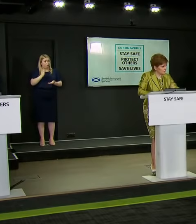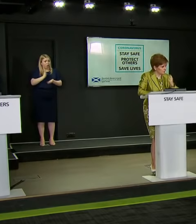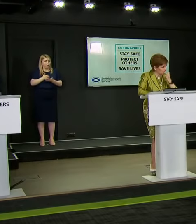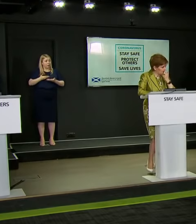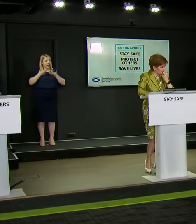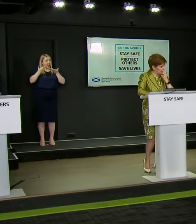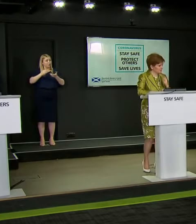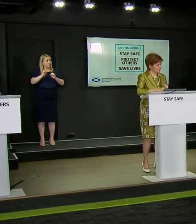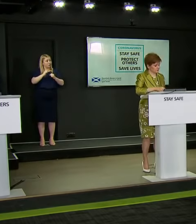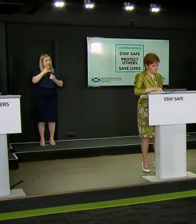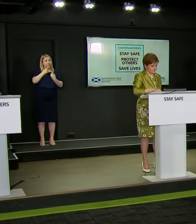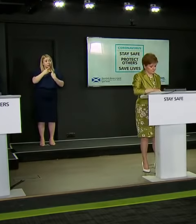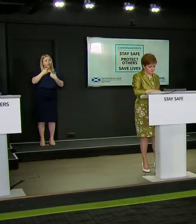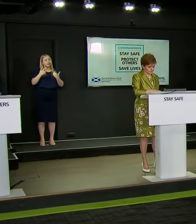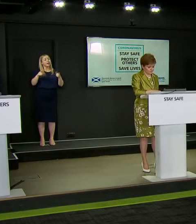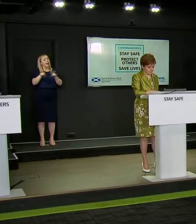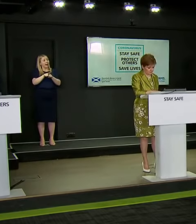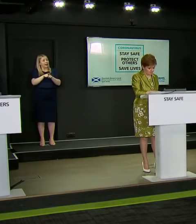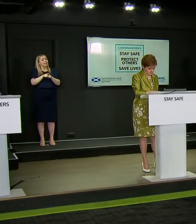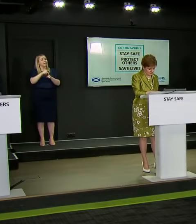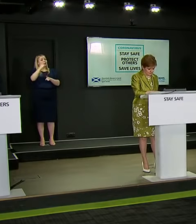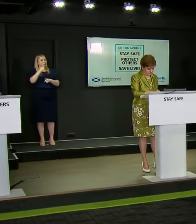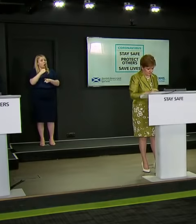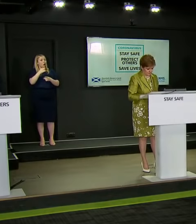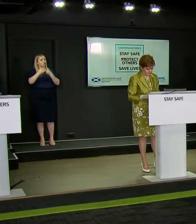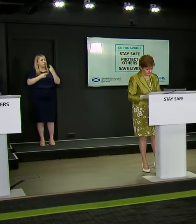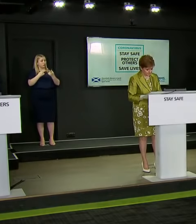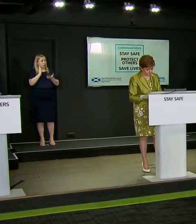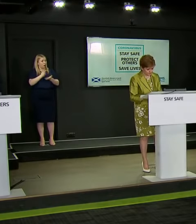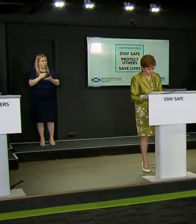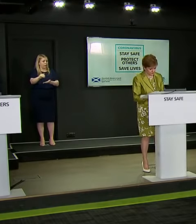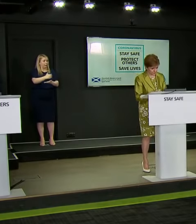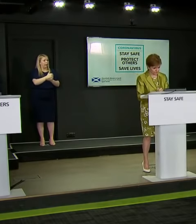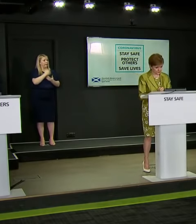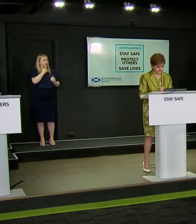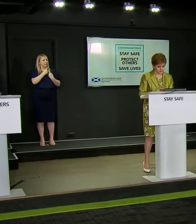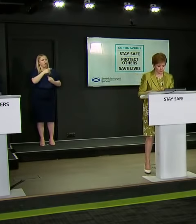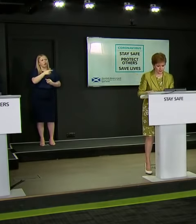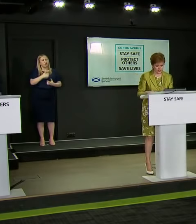are actively collecting such data, and would you consider making it mandatory rather than